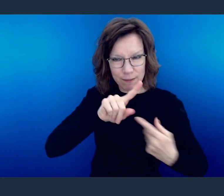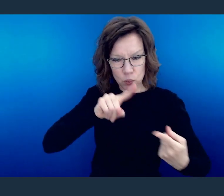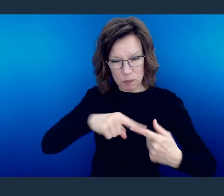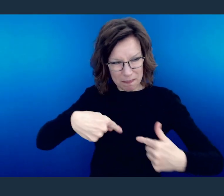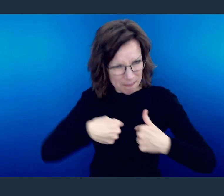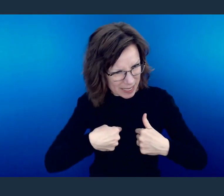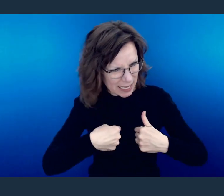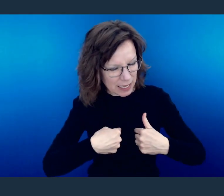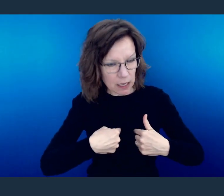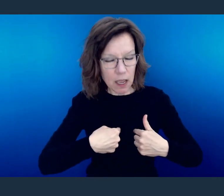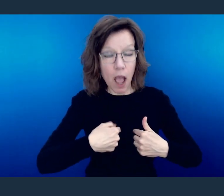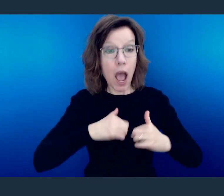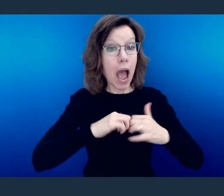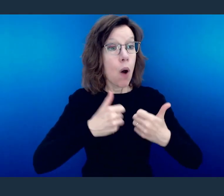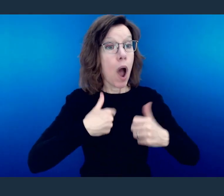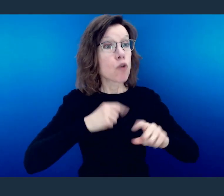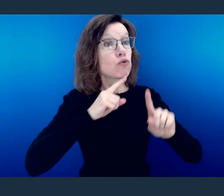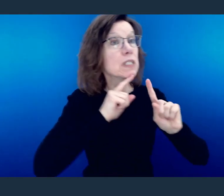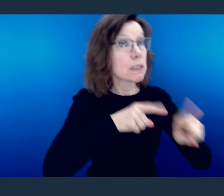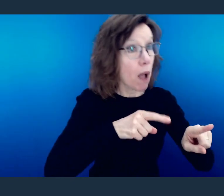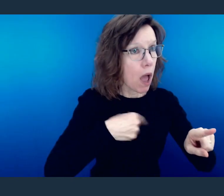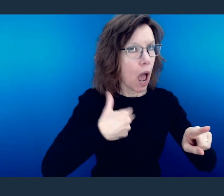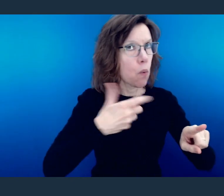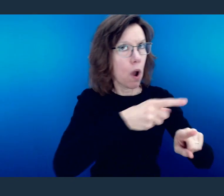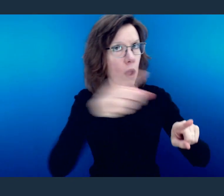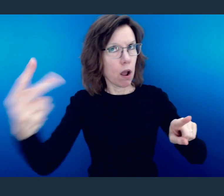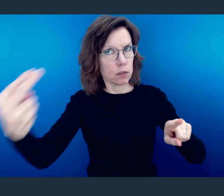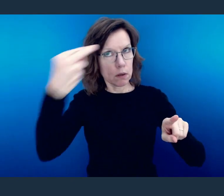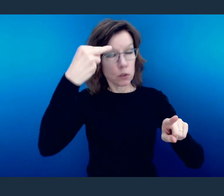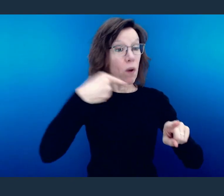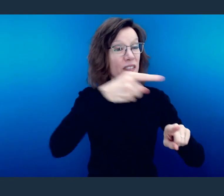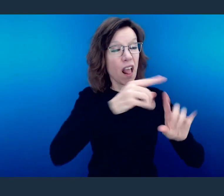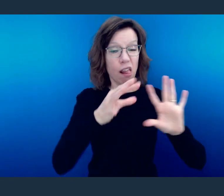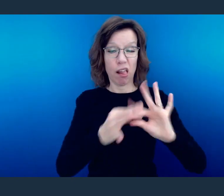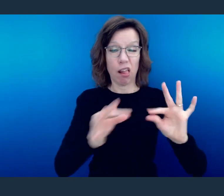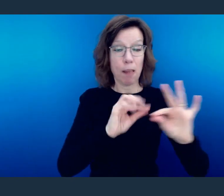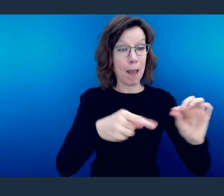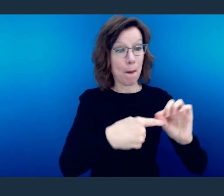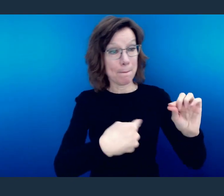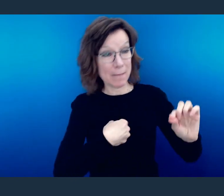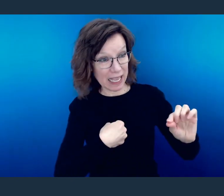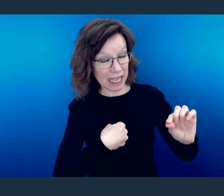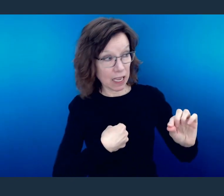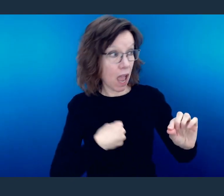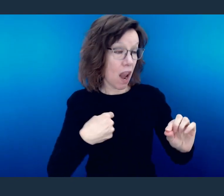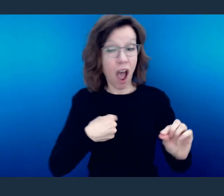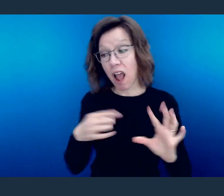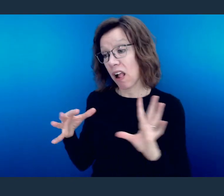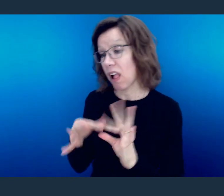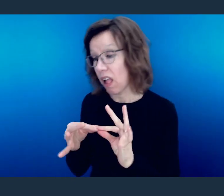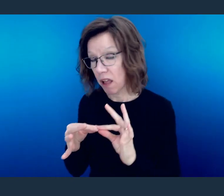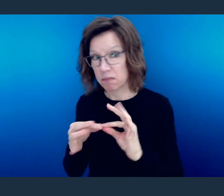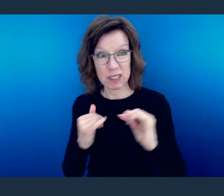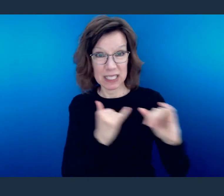can be found worthy when others see it. So while they talked about you, don't let it be said about you that you were talking about them.